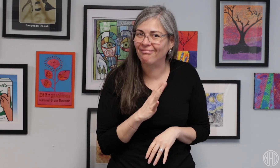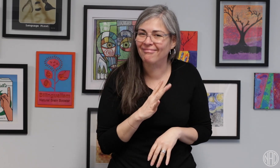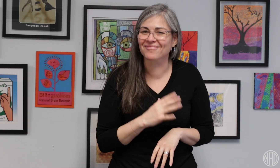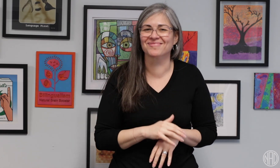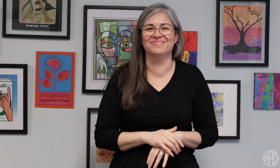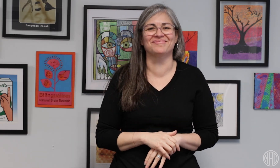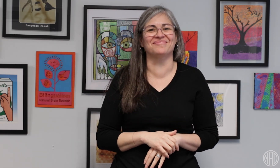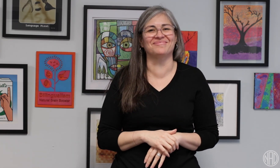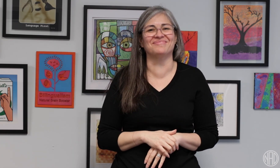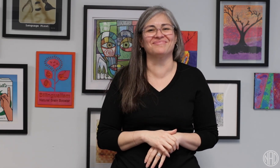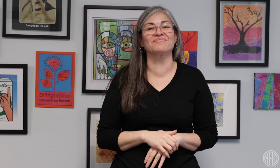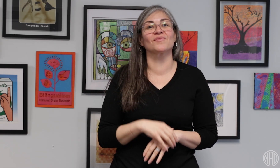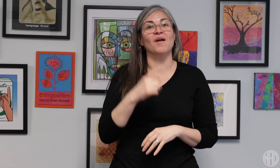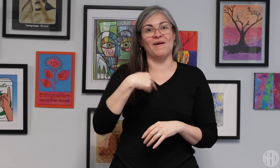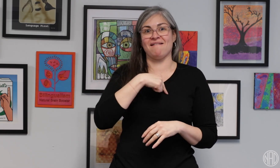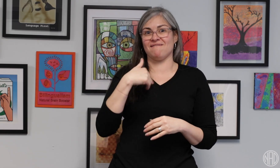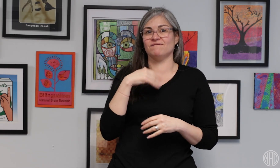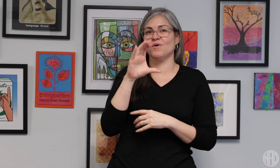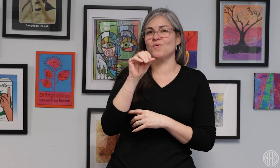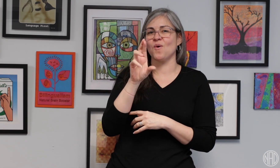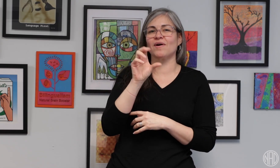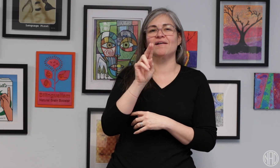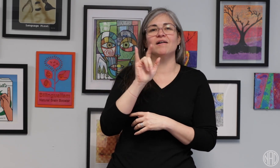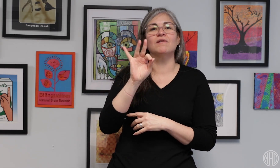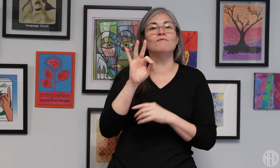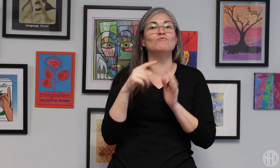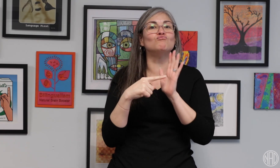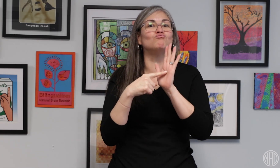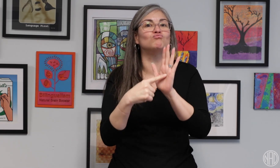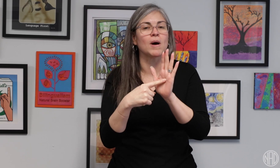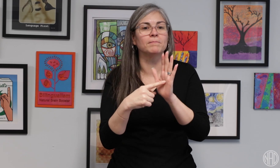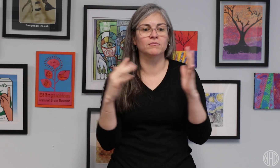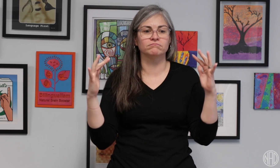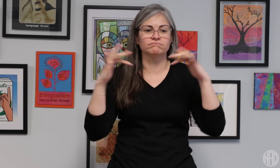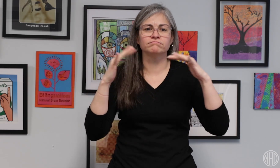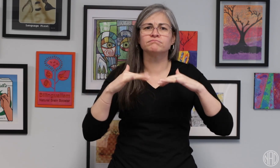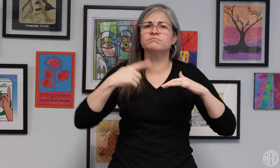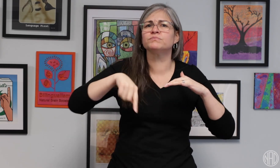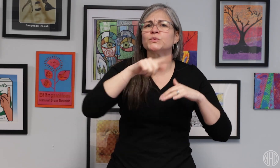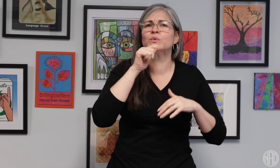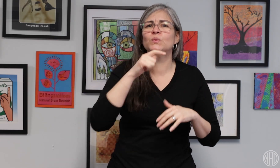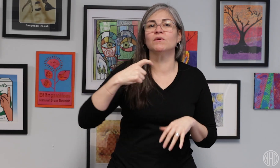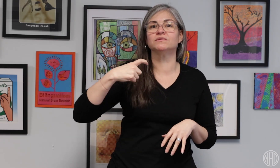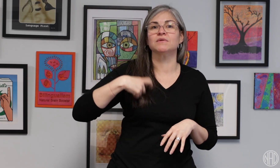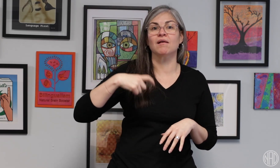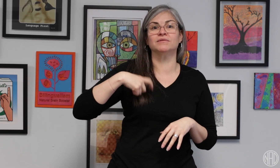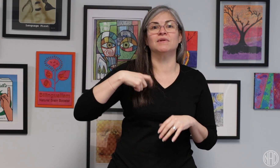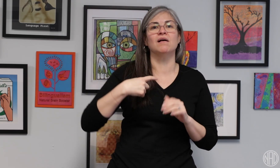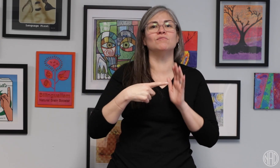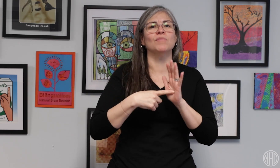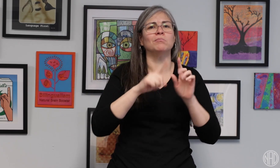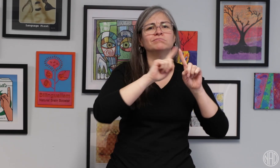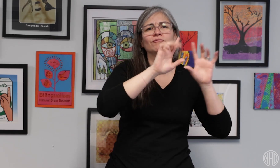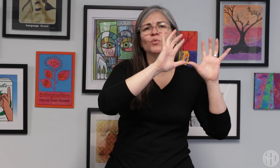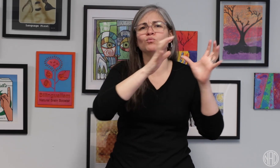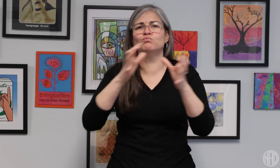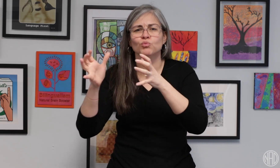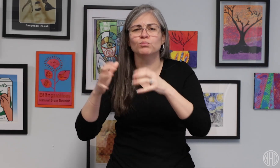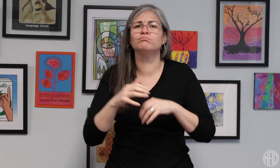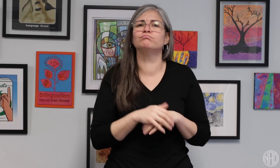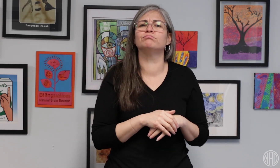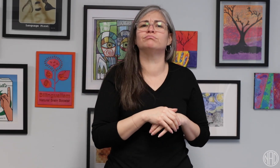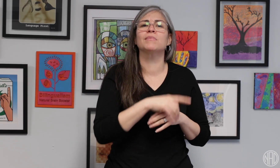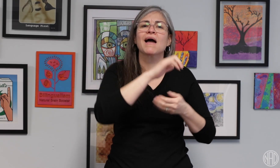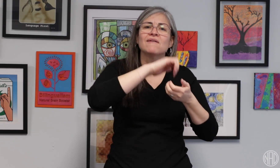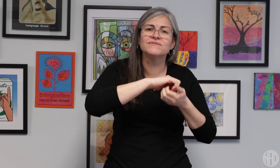We will also have the Council of Representatives (COR) where delegates from different affiliates,